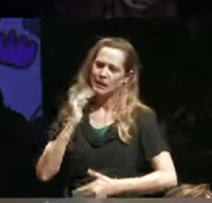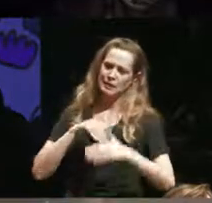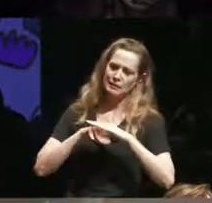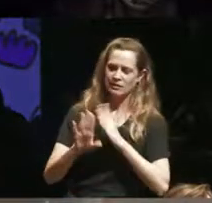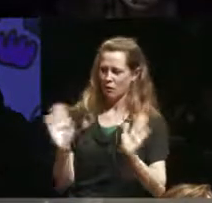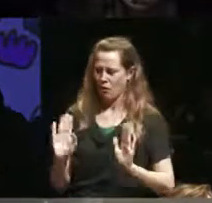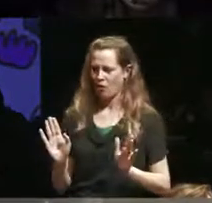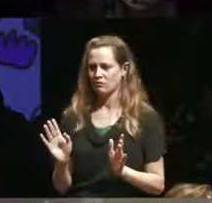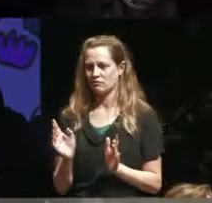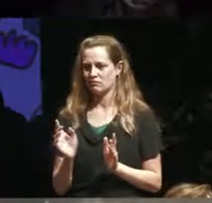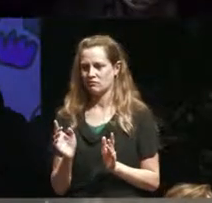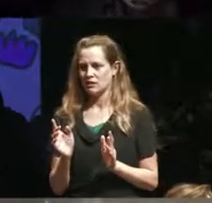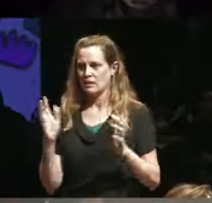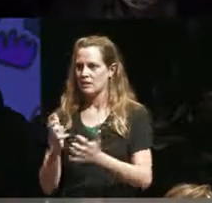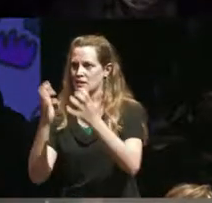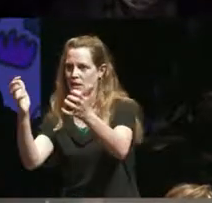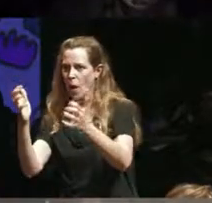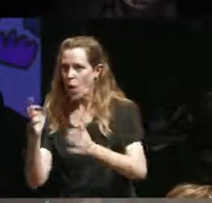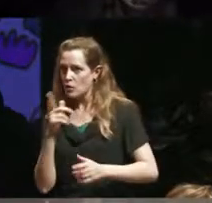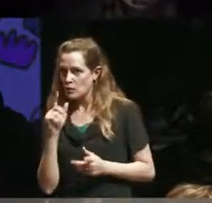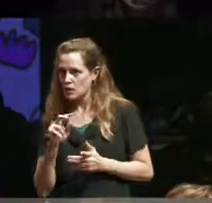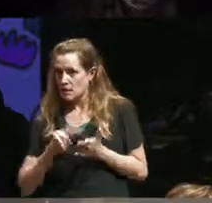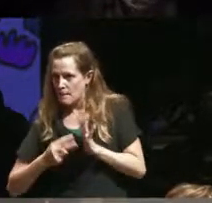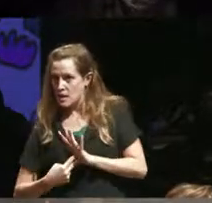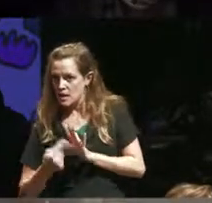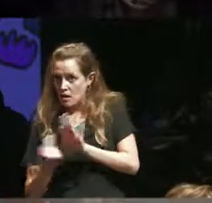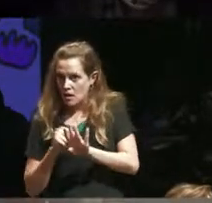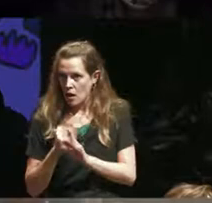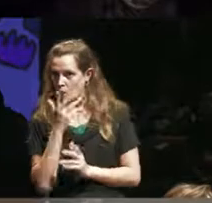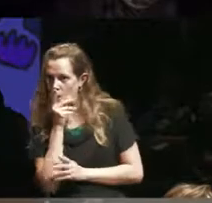be somebody in the audience thinking oh did that mean mmm that you know there